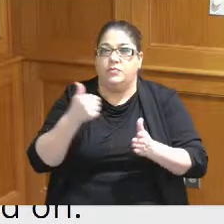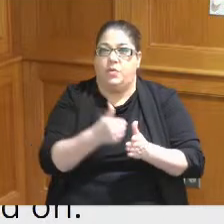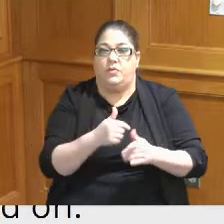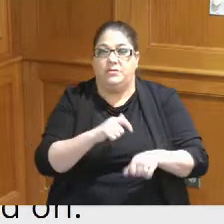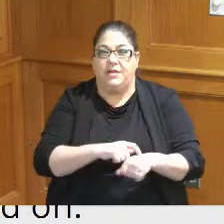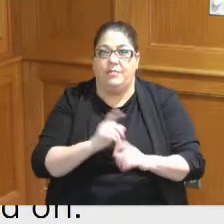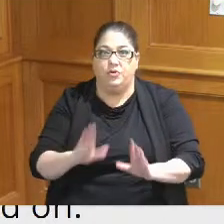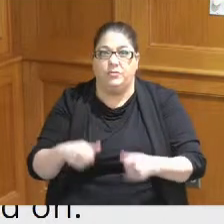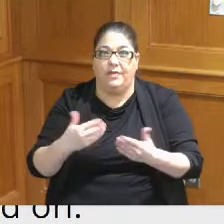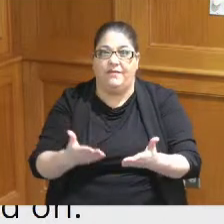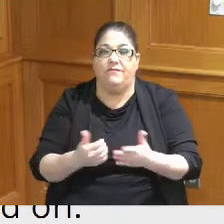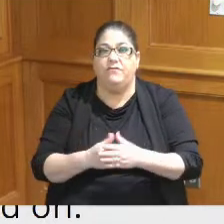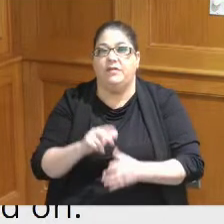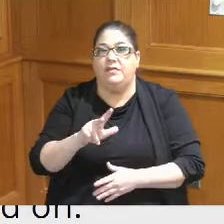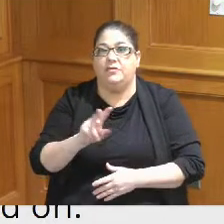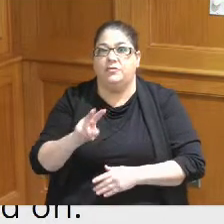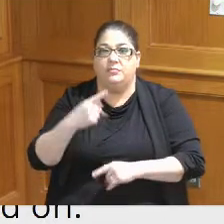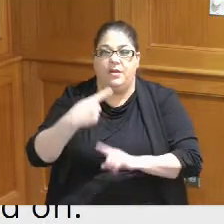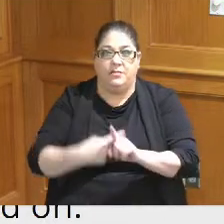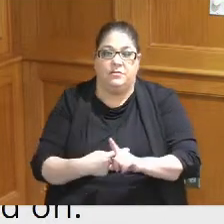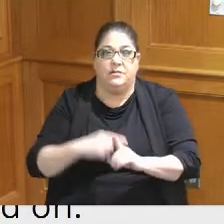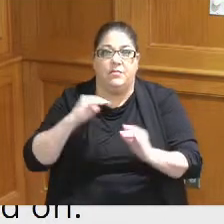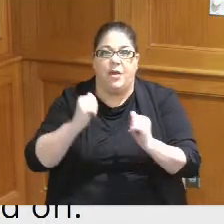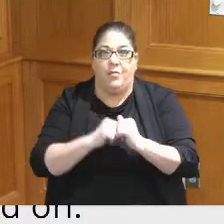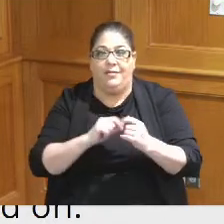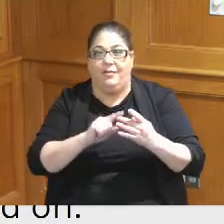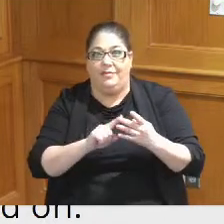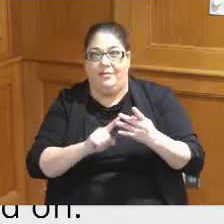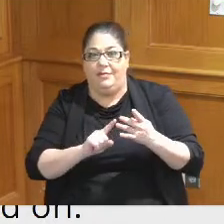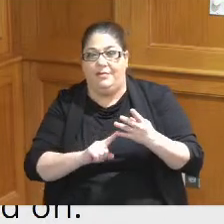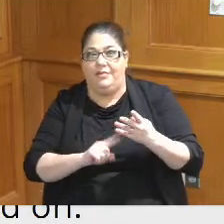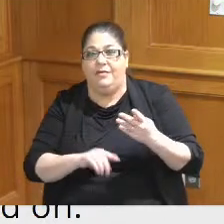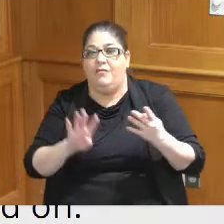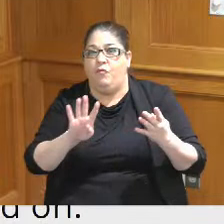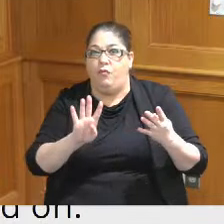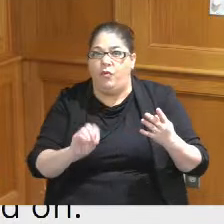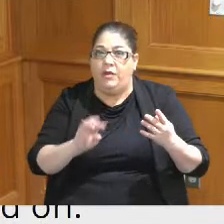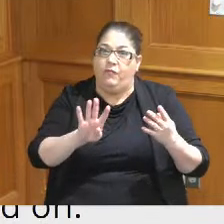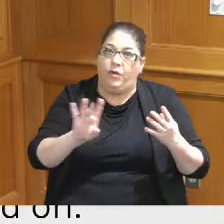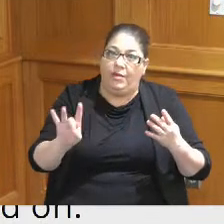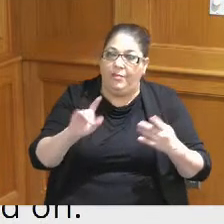think it was around 32 months as opposed to others which were more into the 40 to 40. and we should